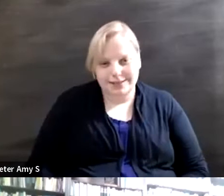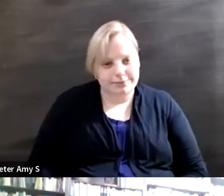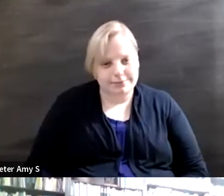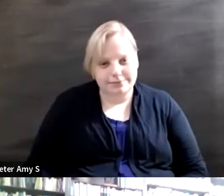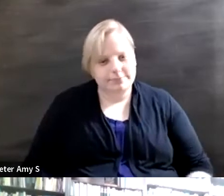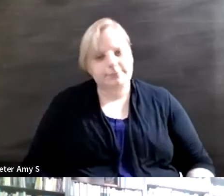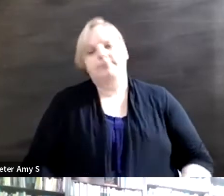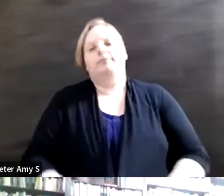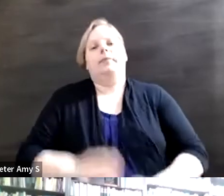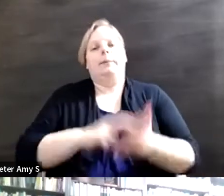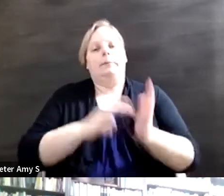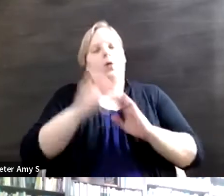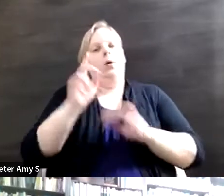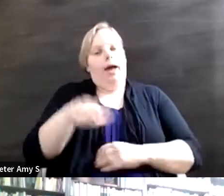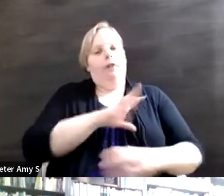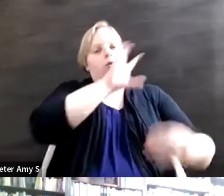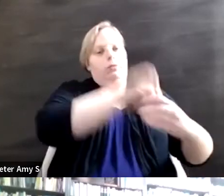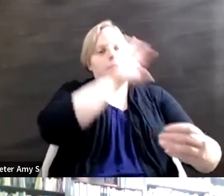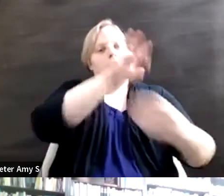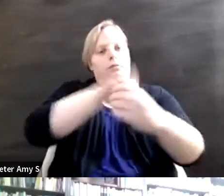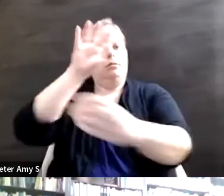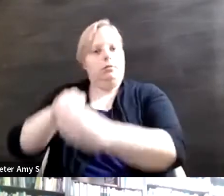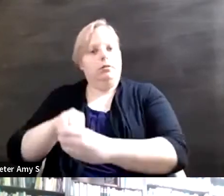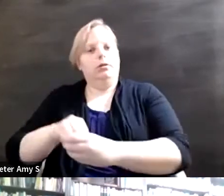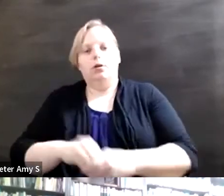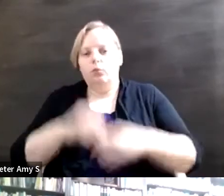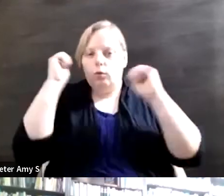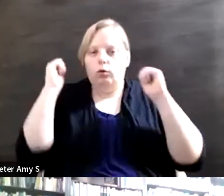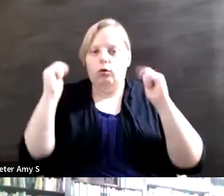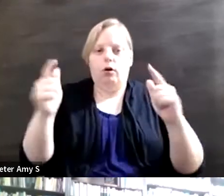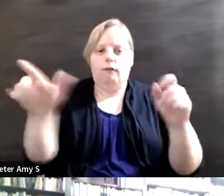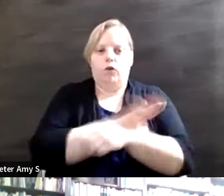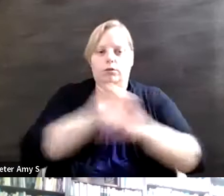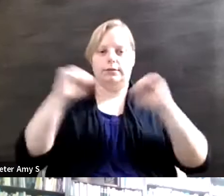to be a cross-cutting issue. We're present in all parts of society and so the question is how do we